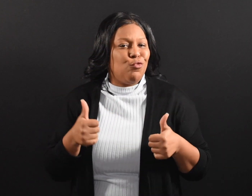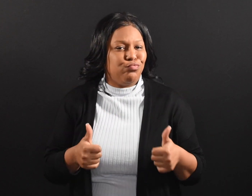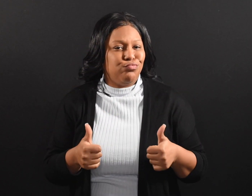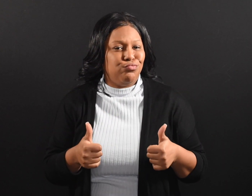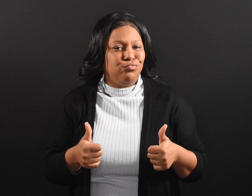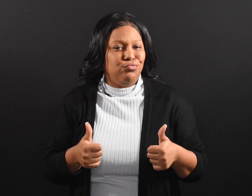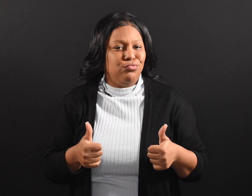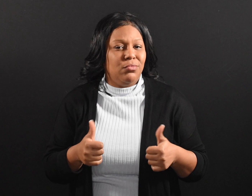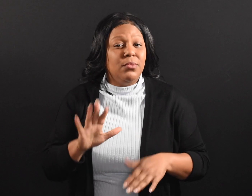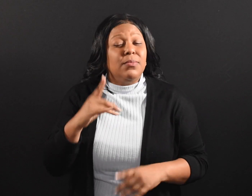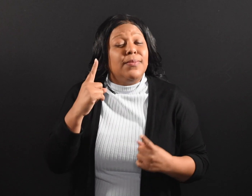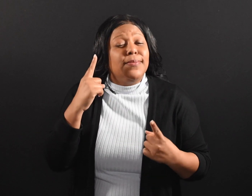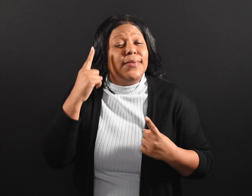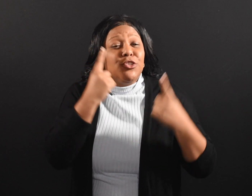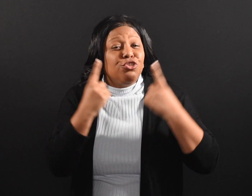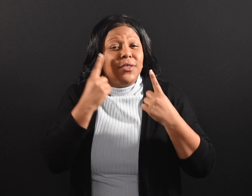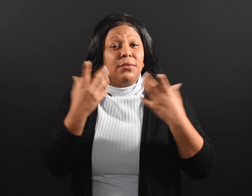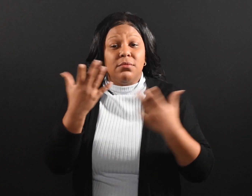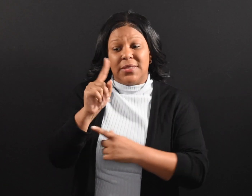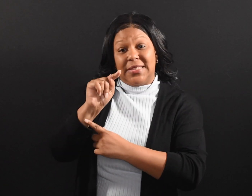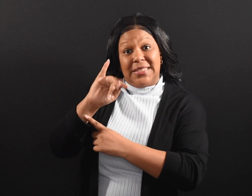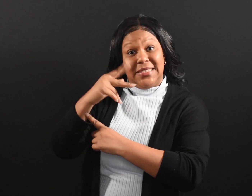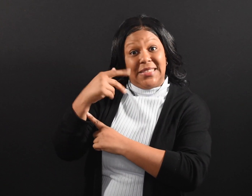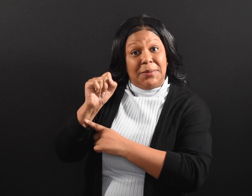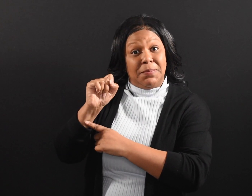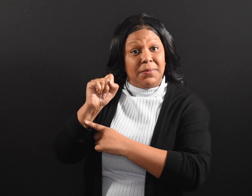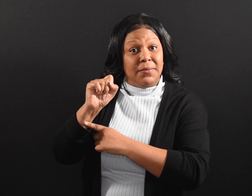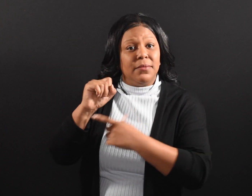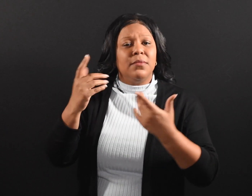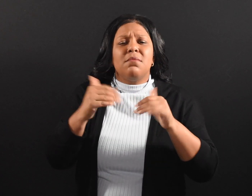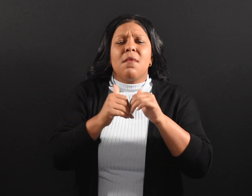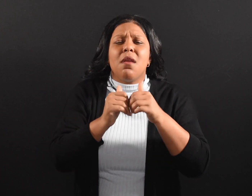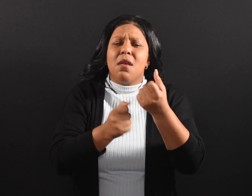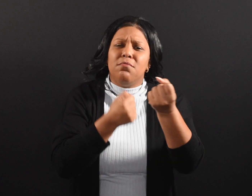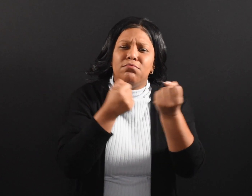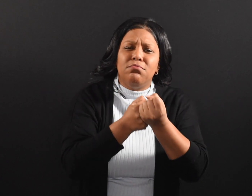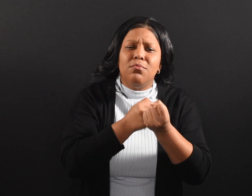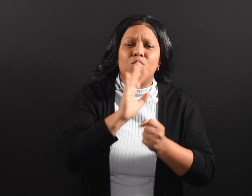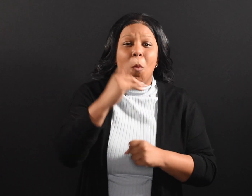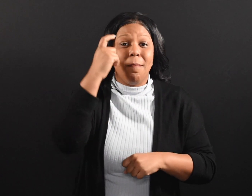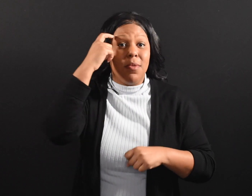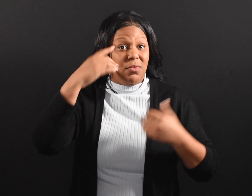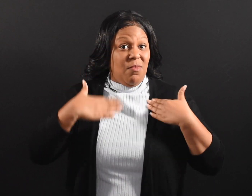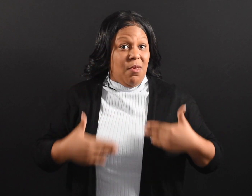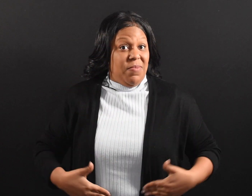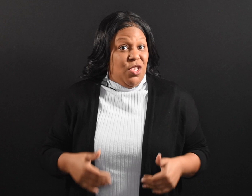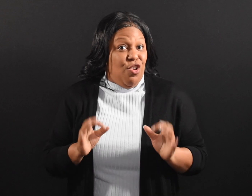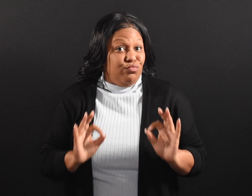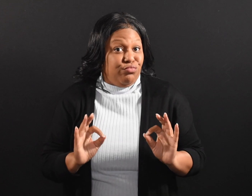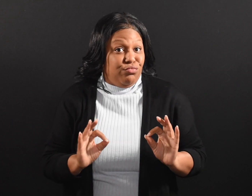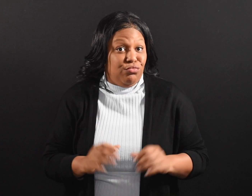Consider these tips to support your mental well-being during the COVID-19 response.